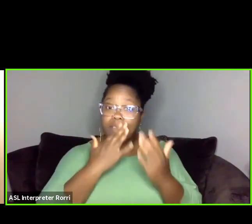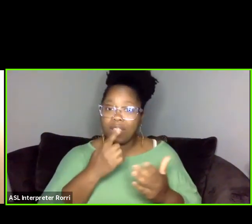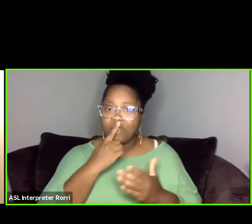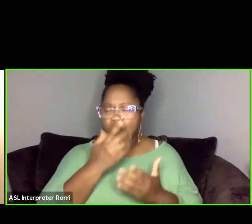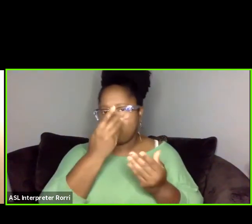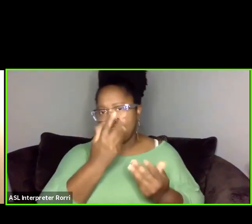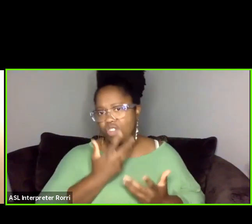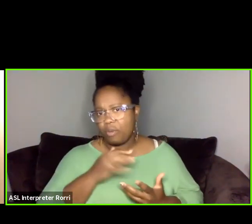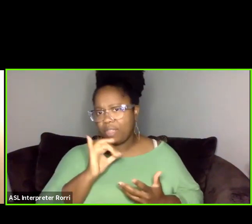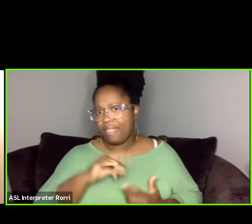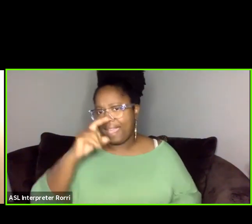of your wisdom with all of us.